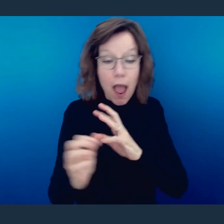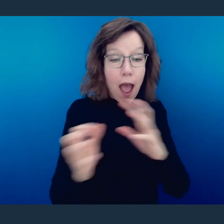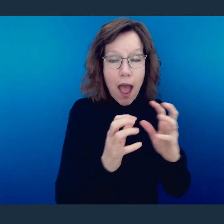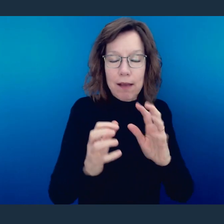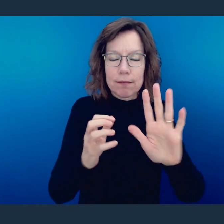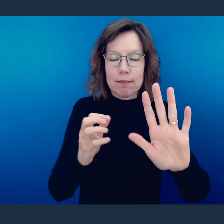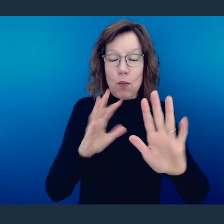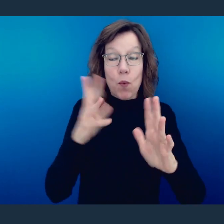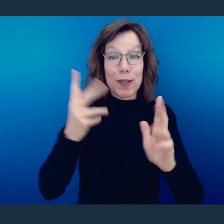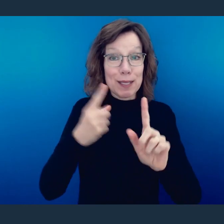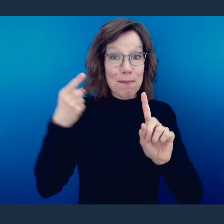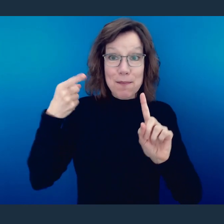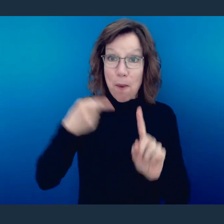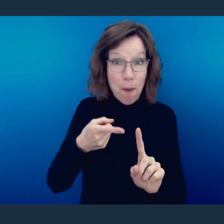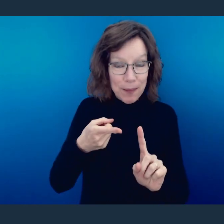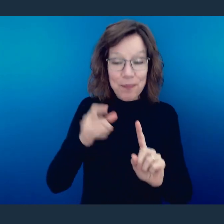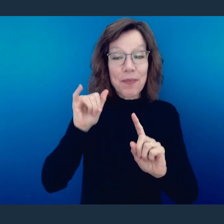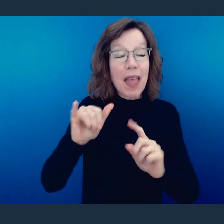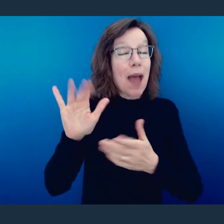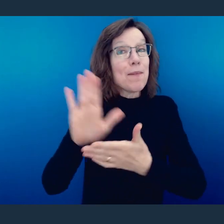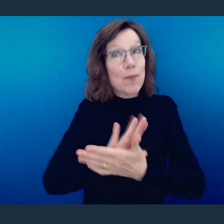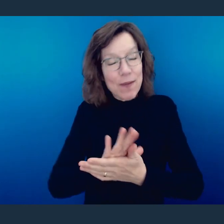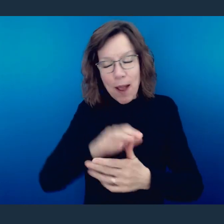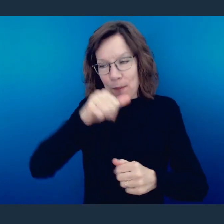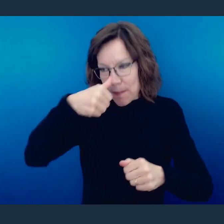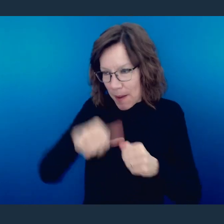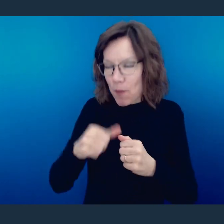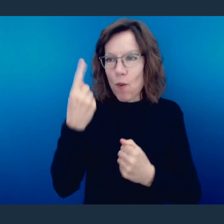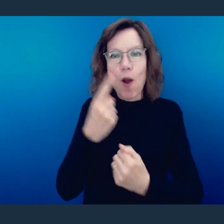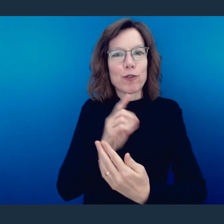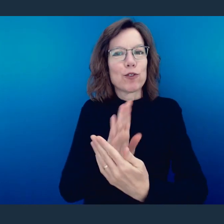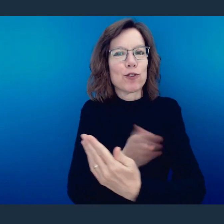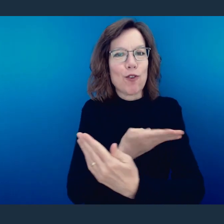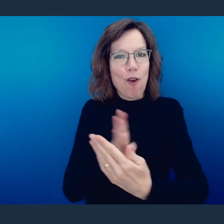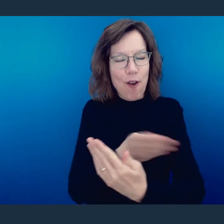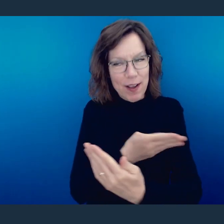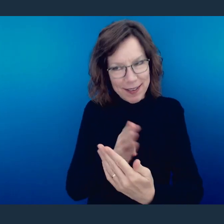Why is that relevant? In the midst of that movie, there was a soundtrack that was produced,